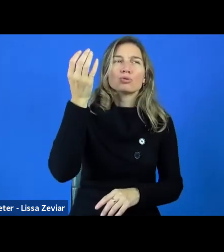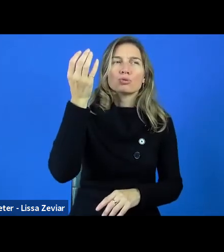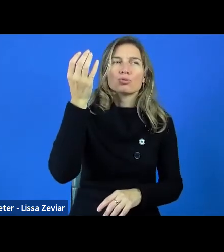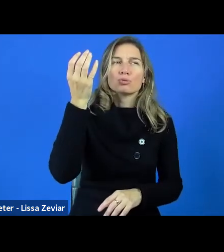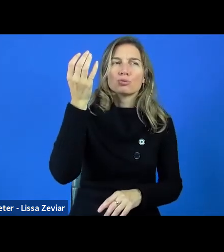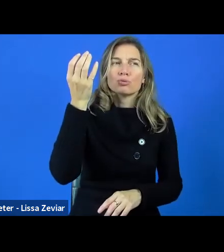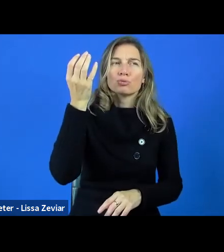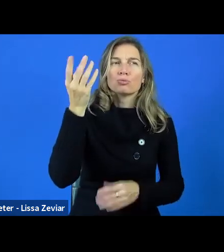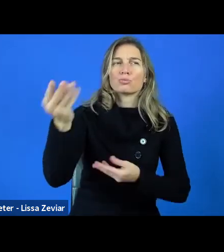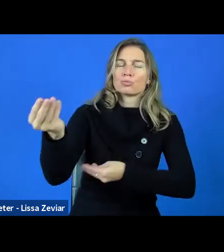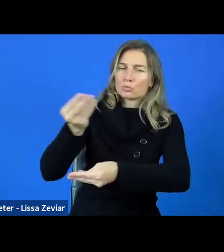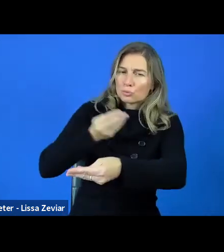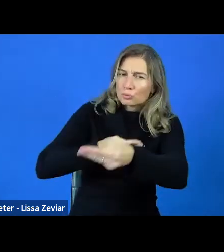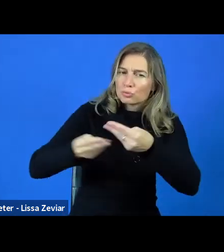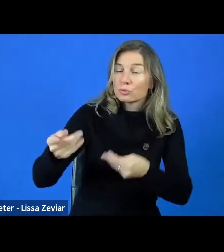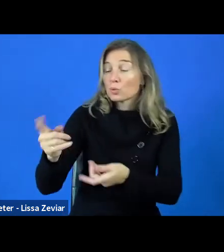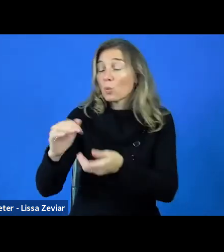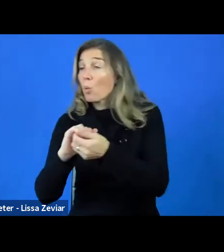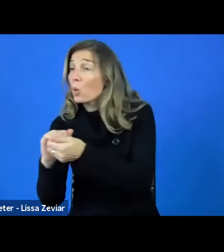an exchange between organisations and artists.